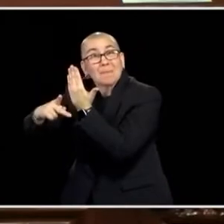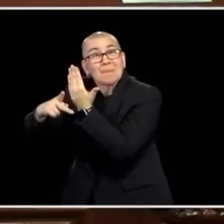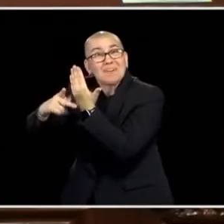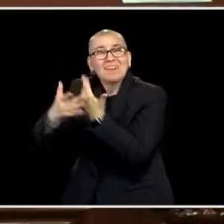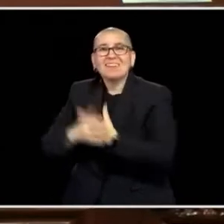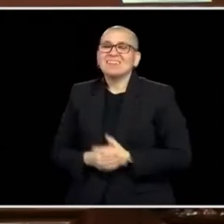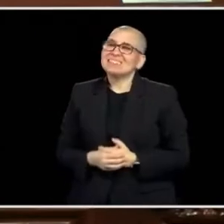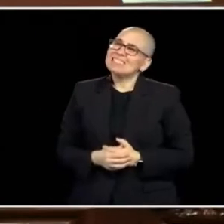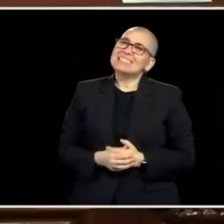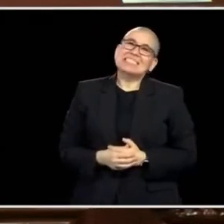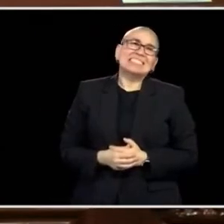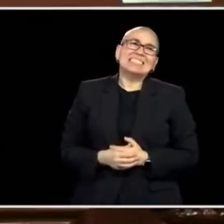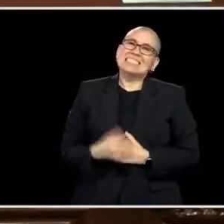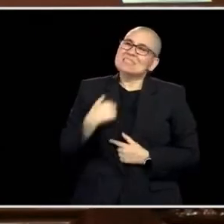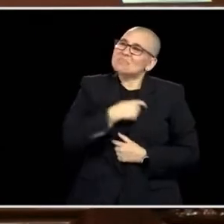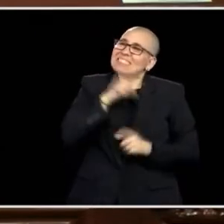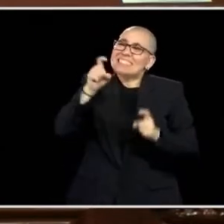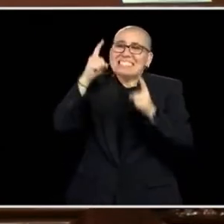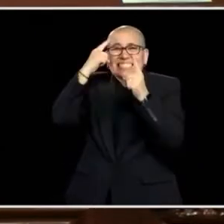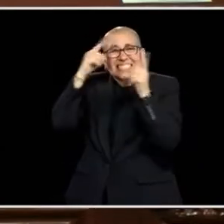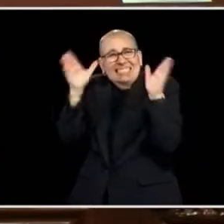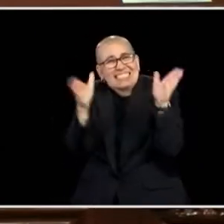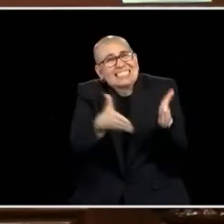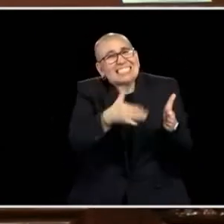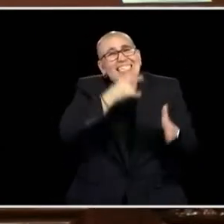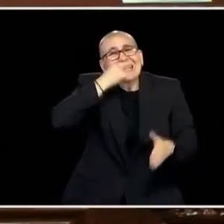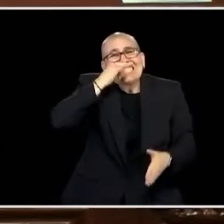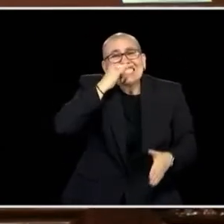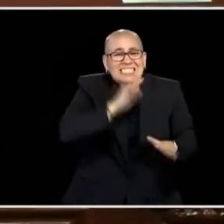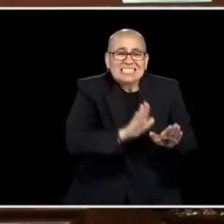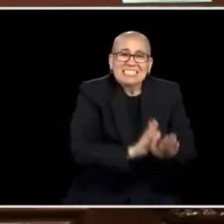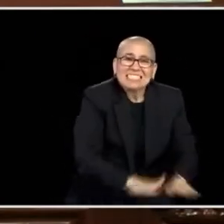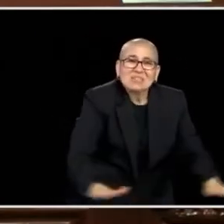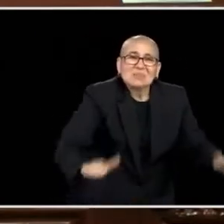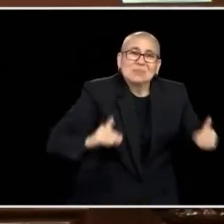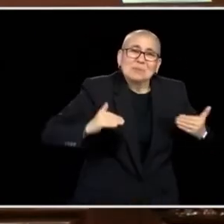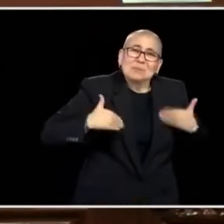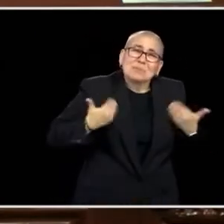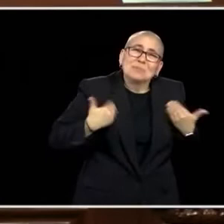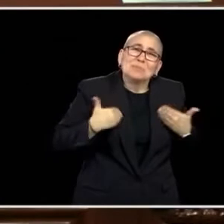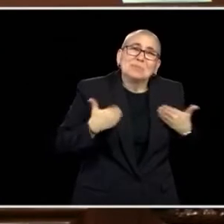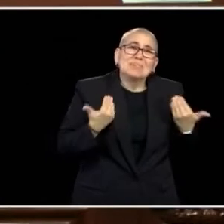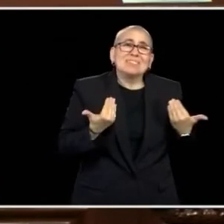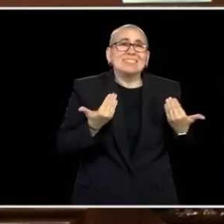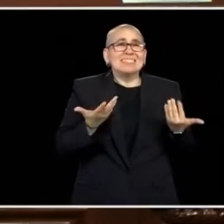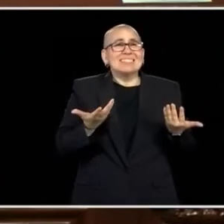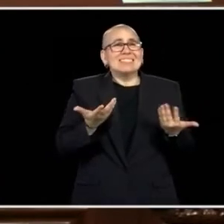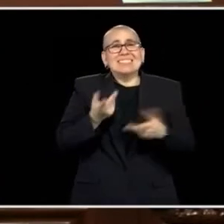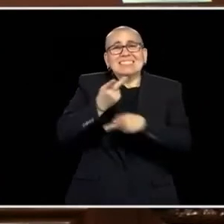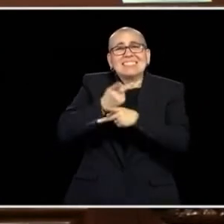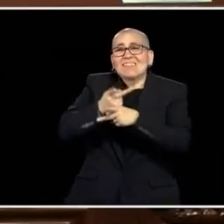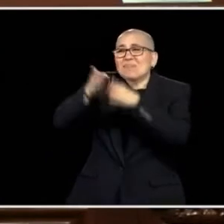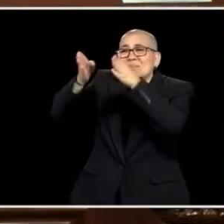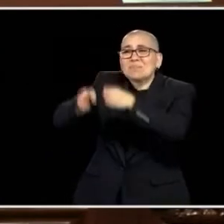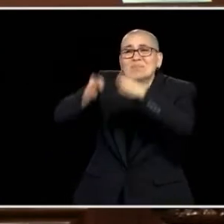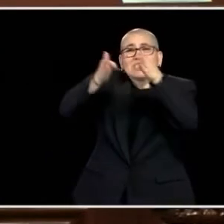OUR KIDS, IT'S TAKING CARE OF THE PEOPLE WHO TAKE CARE OF OUR SENIORS, OUR MOST VULNERABLE, WHETHER WHETHER IT'S TAKING CARE OF PUBLIC